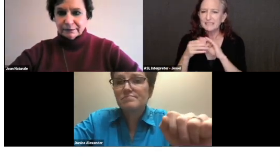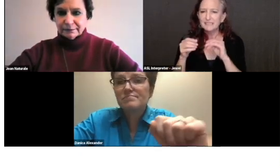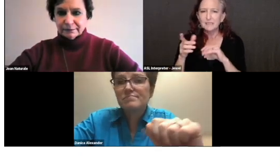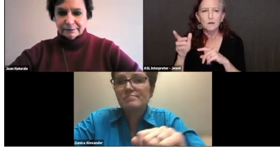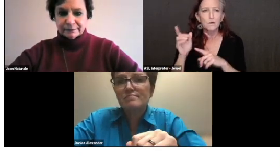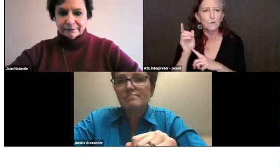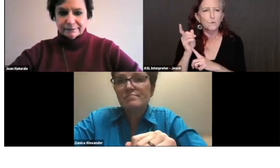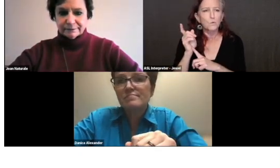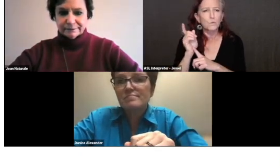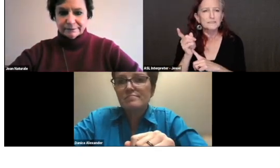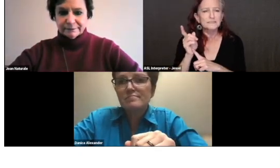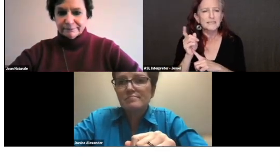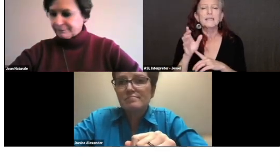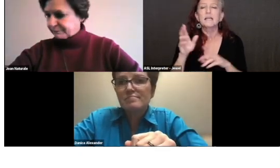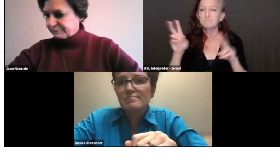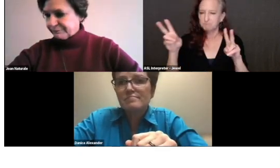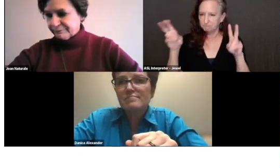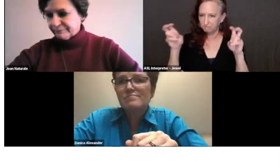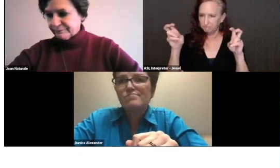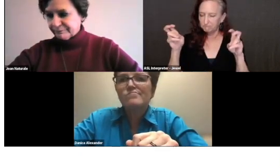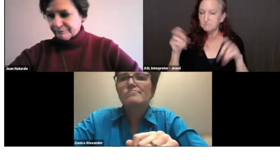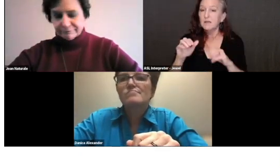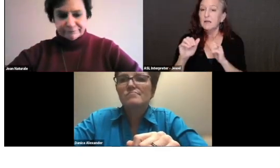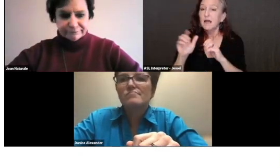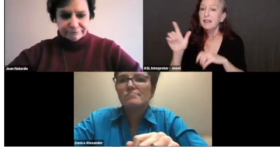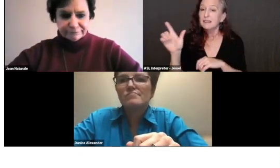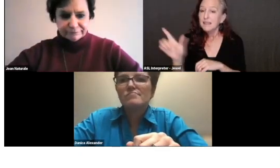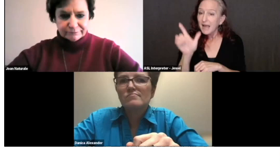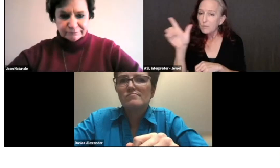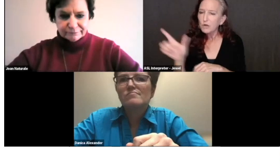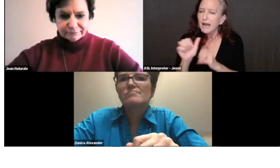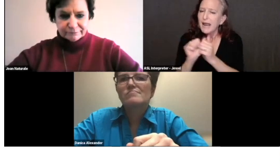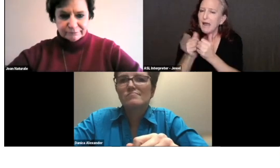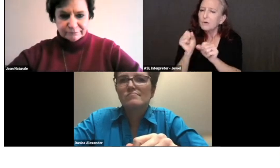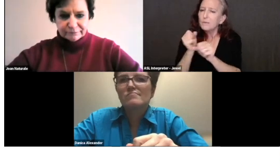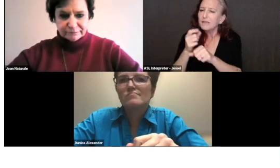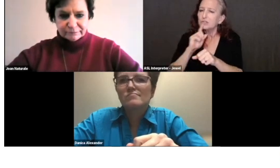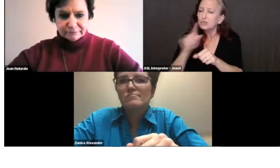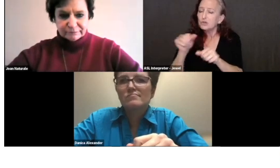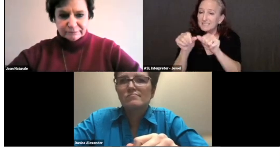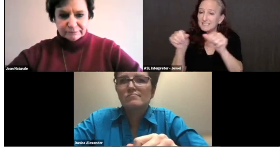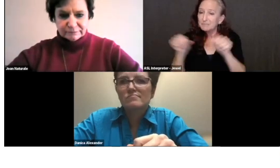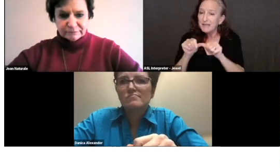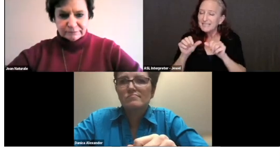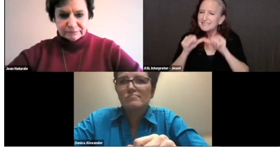How do libraries maintain safe spaces when books are being banned?